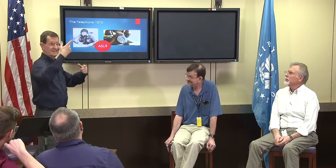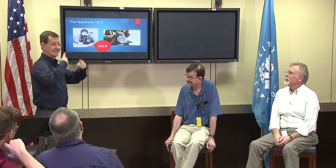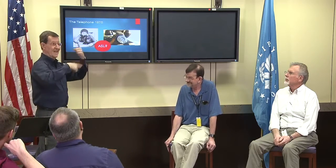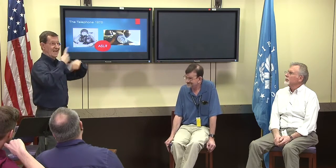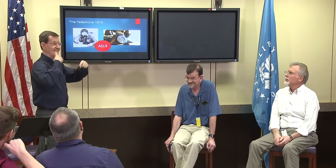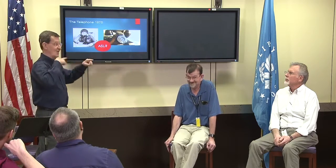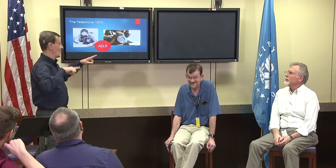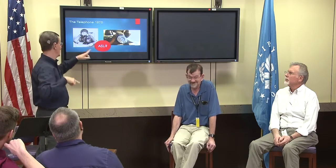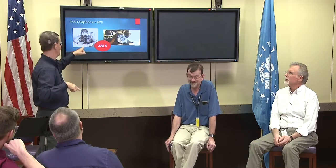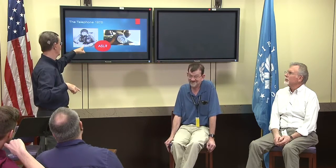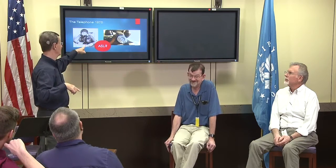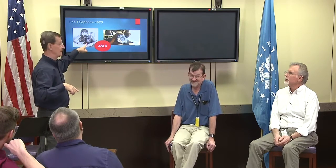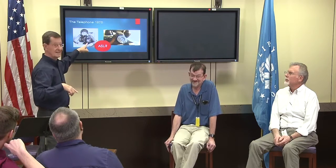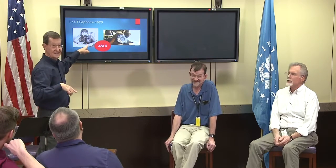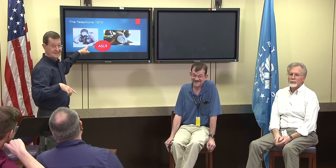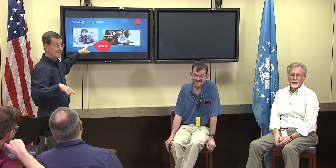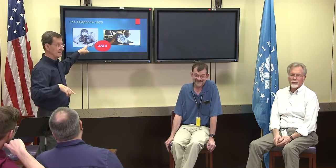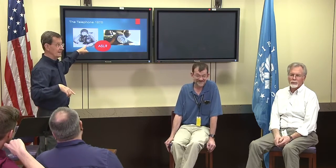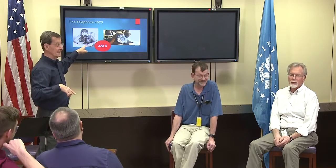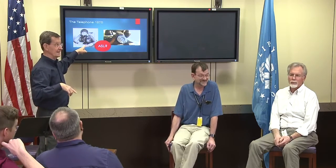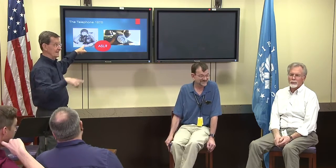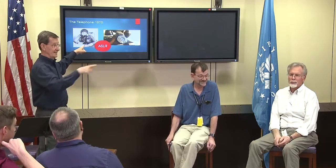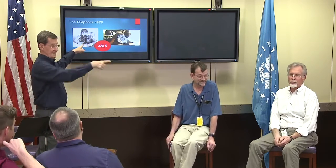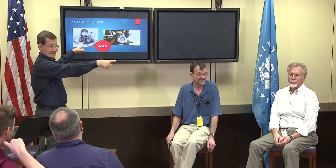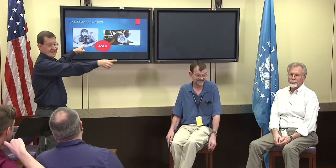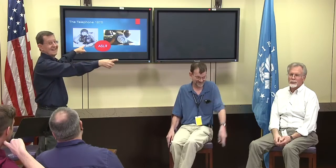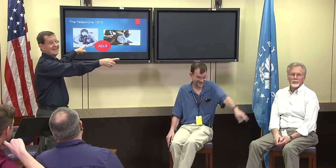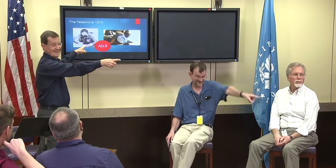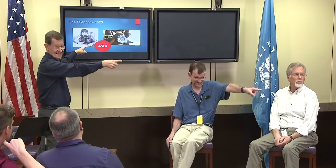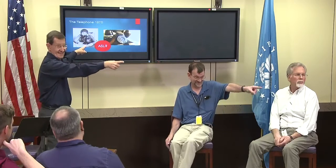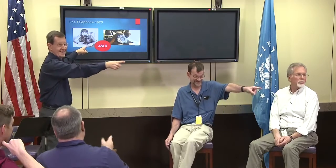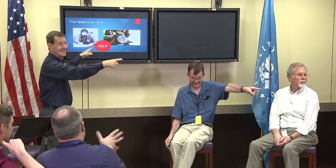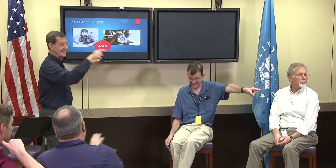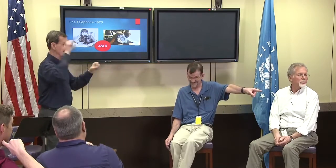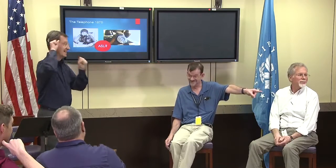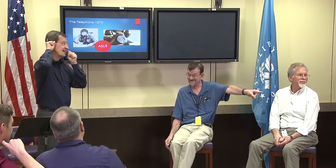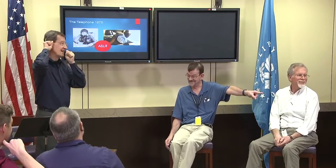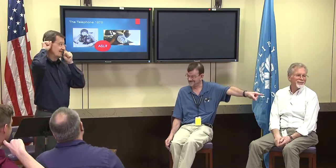Does anyone here remember the sign for this telephone? Yes, that's the one.